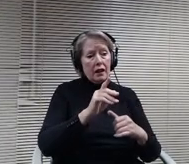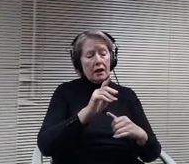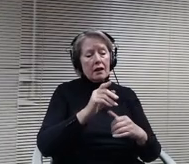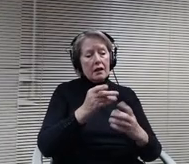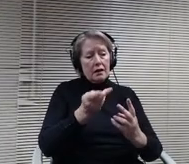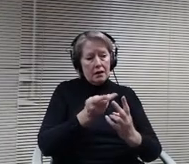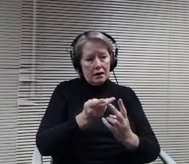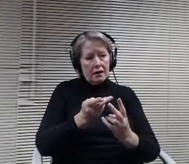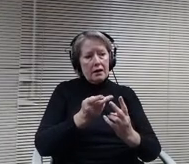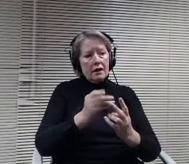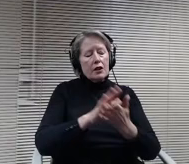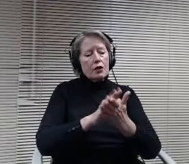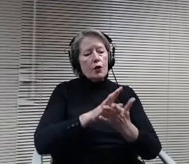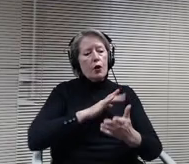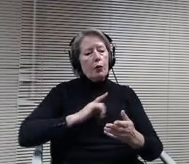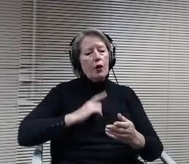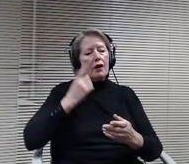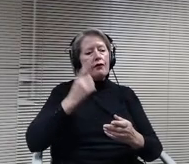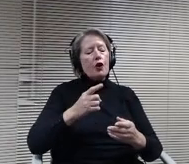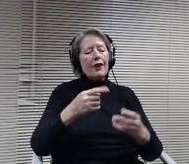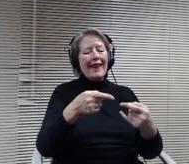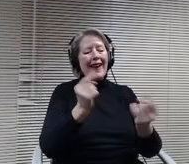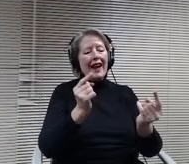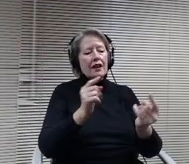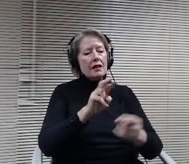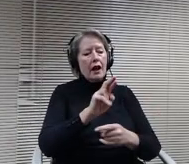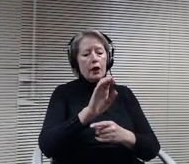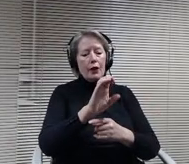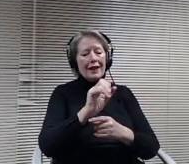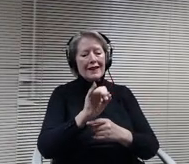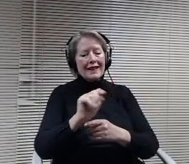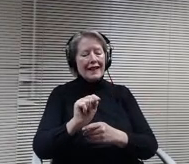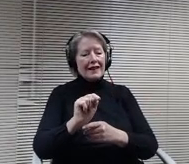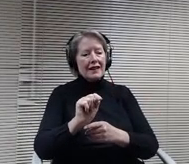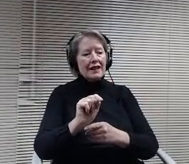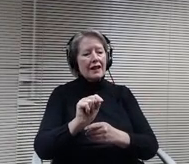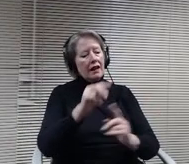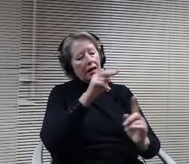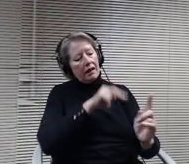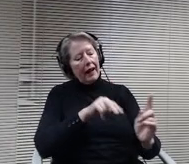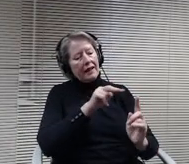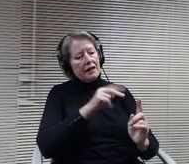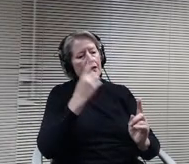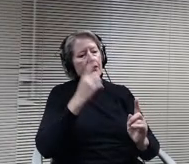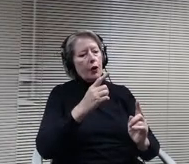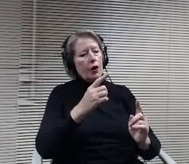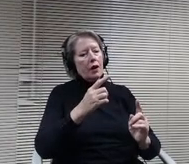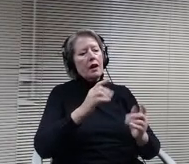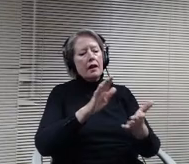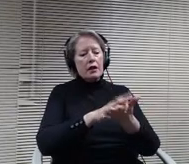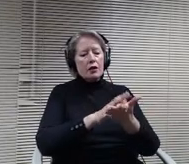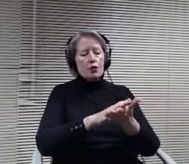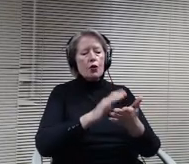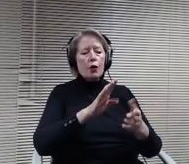drafting a new dress code policy. The time and effort you both put into rewriting the policy demonstrates your